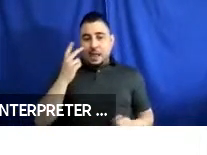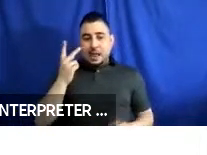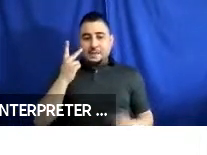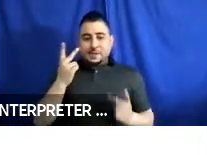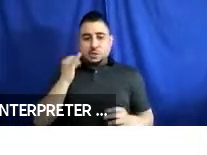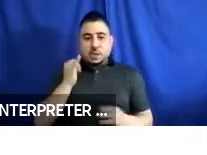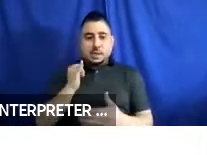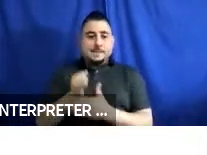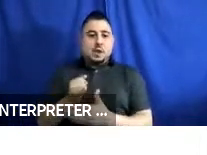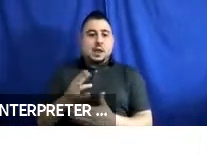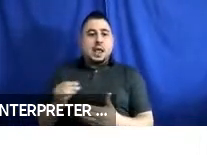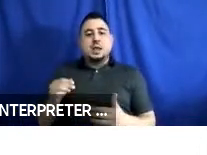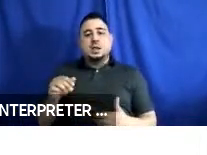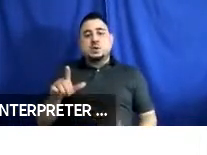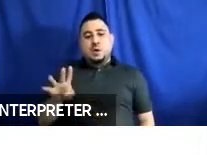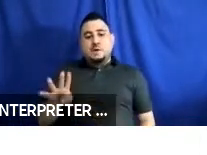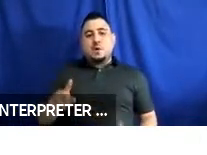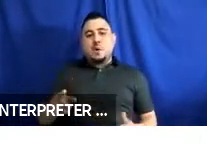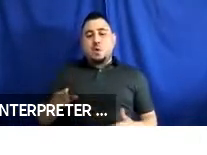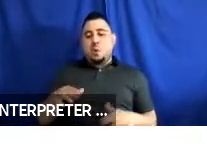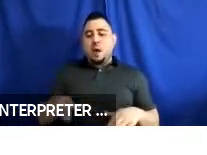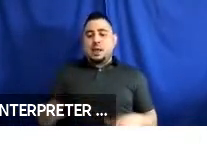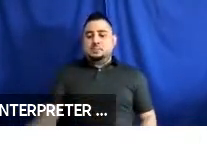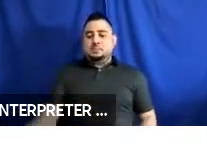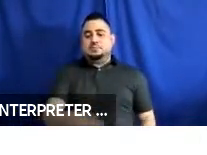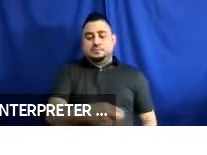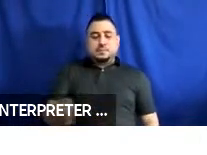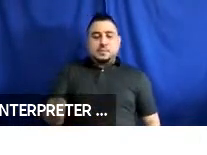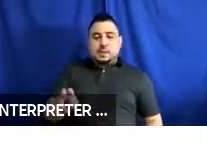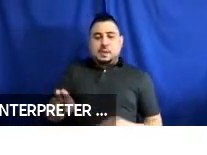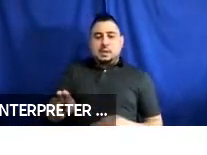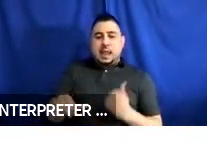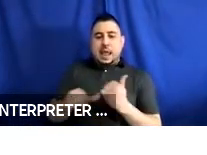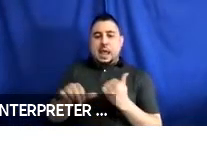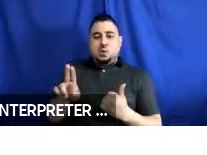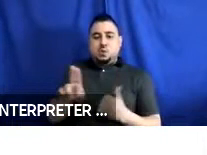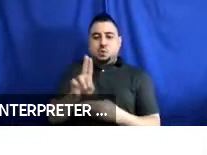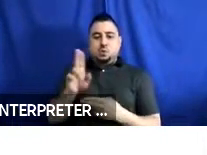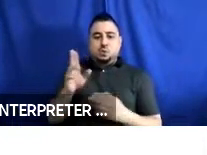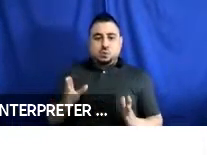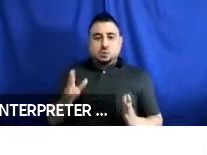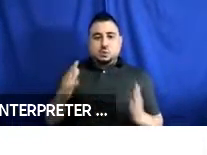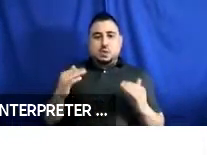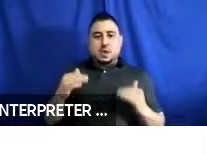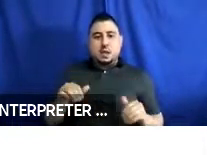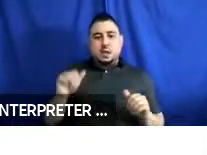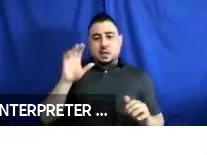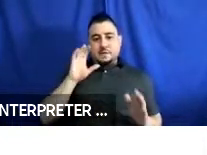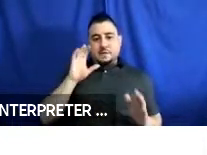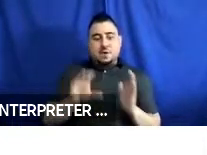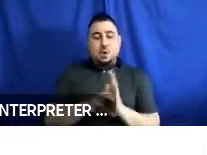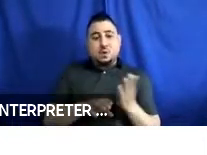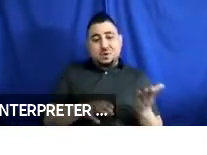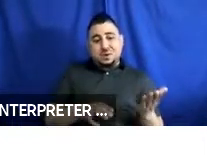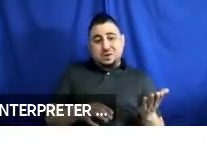and 24 walking aid users. Next. So, the photo on the left is of a manual wheelchair